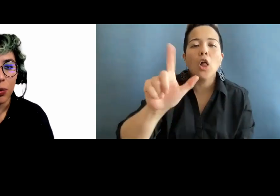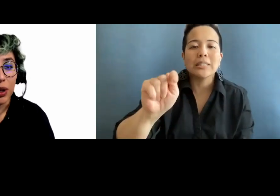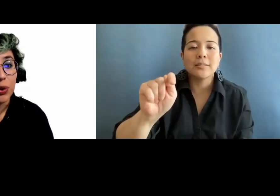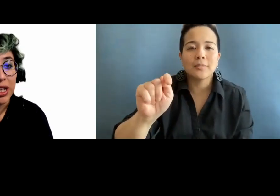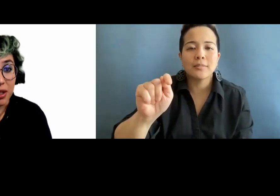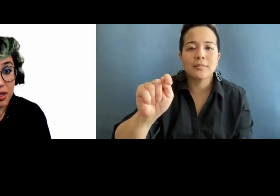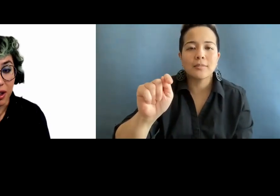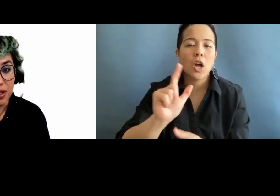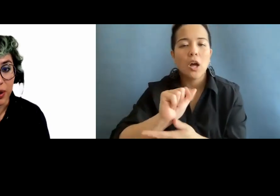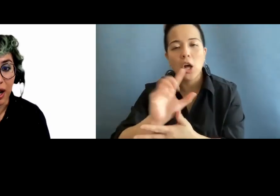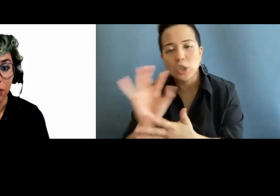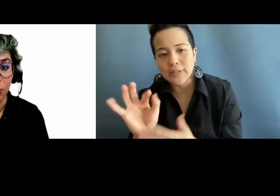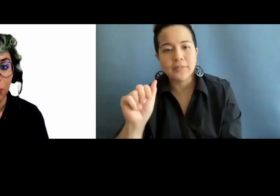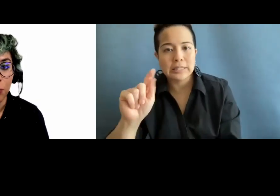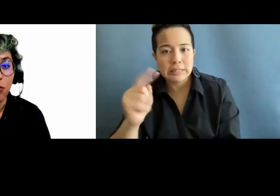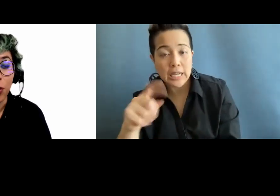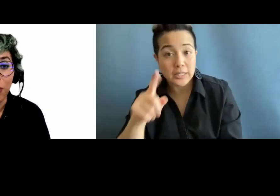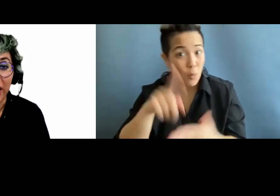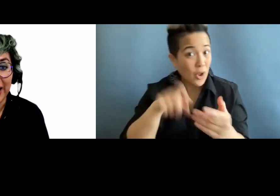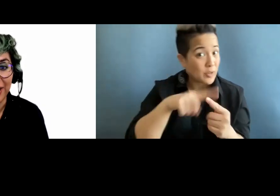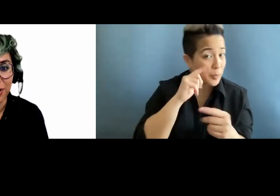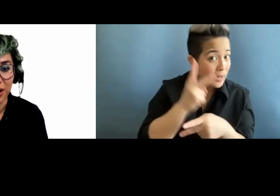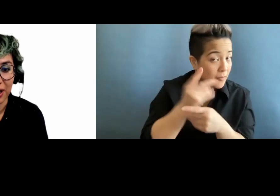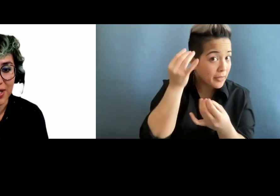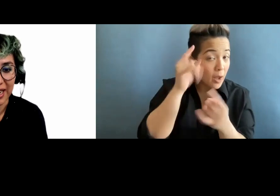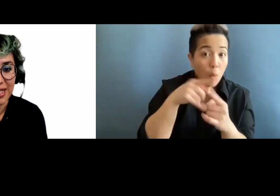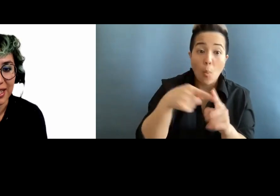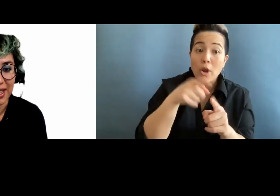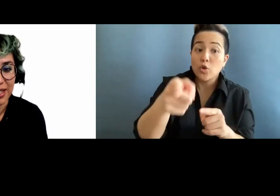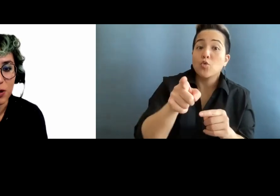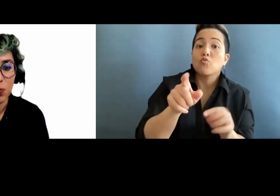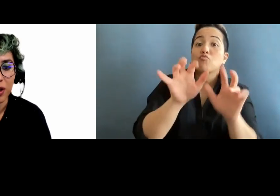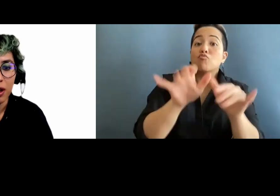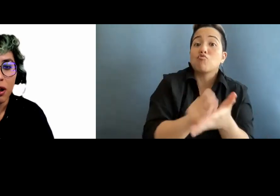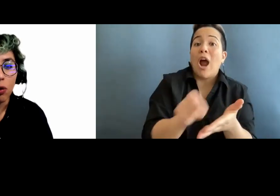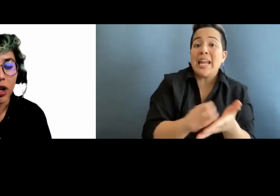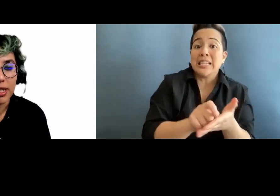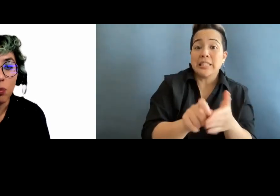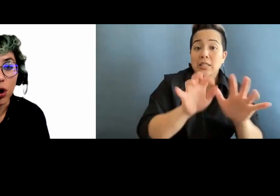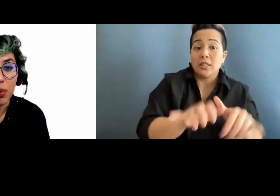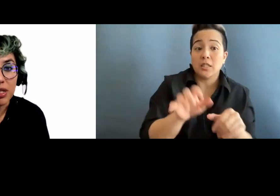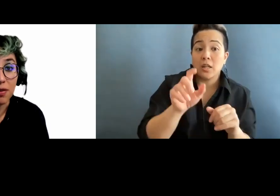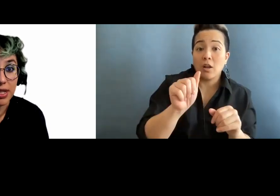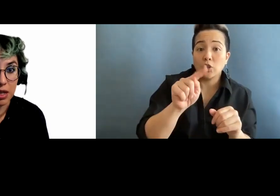What you need to take into account for writing alternative text is what is the purpose of this